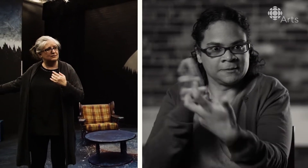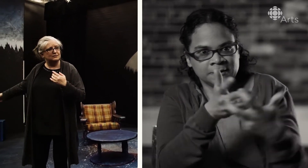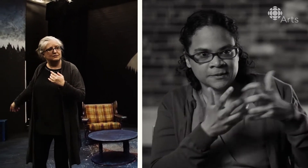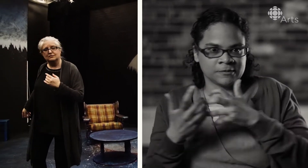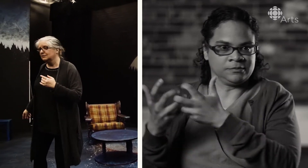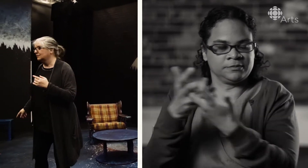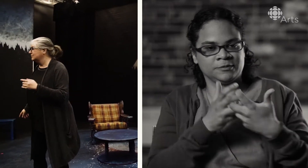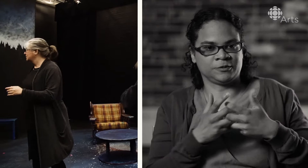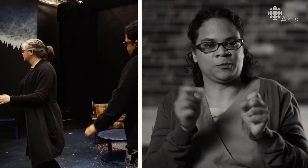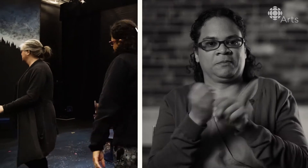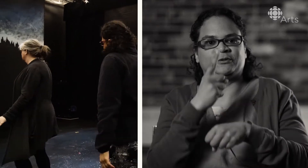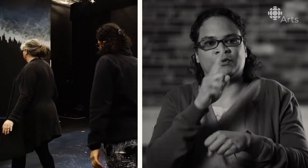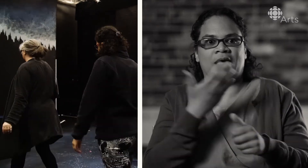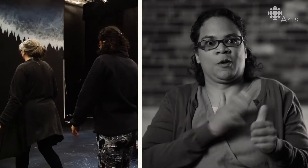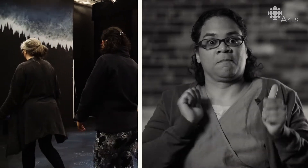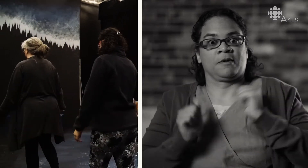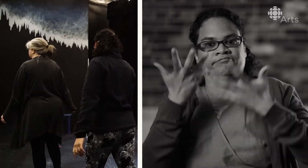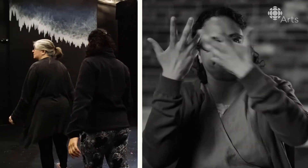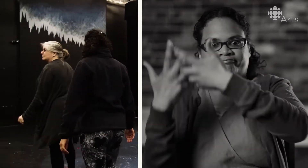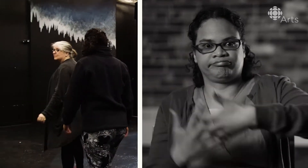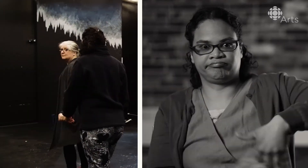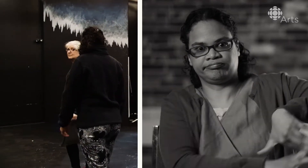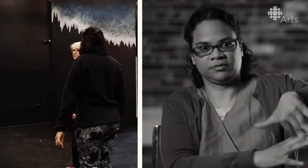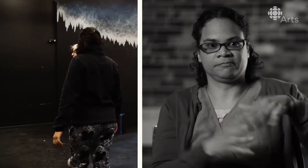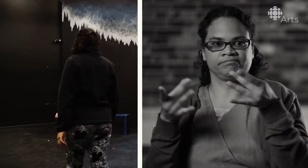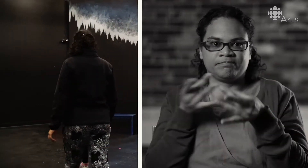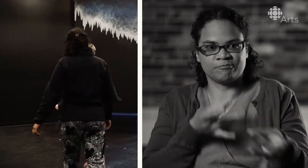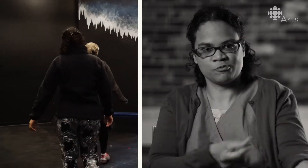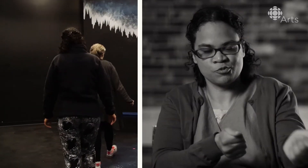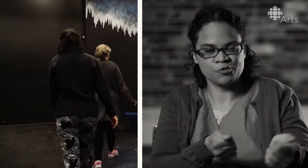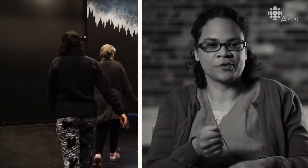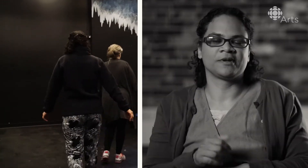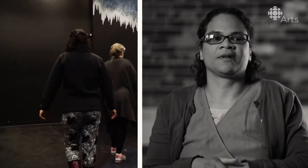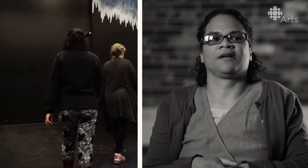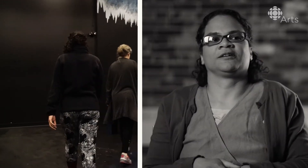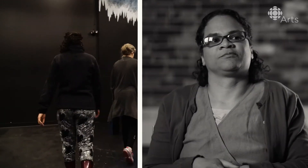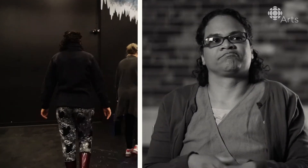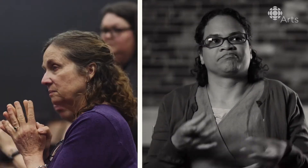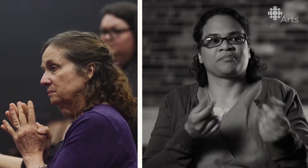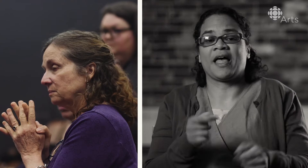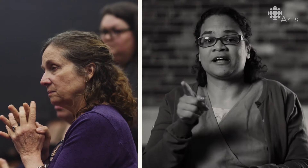So we're all trying to support each other, make sure that everyone's accommodated to the best of our ability, to make sure the play goes smoothly.